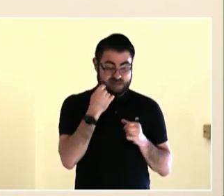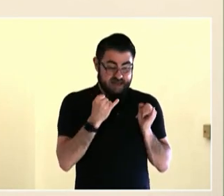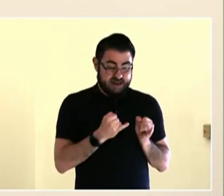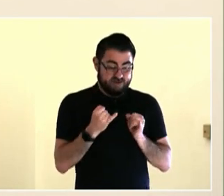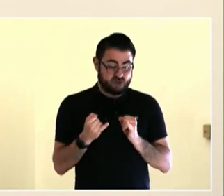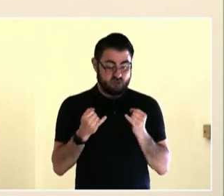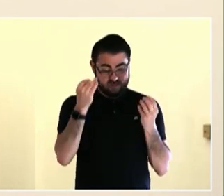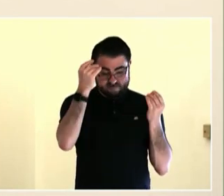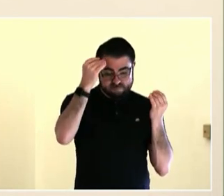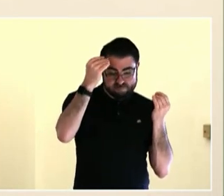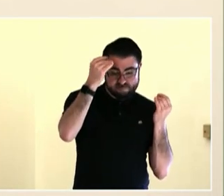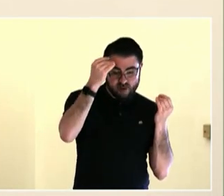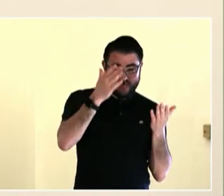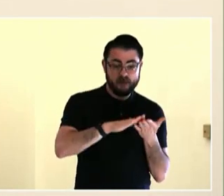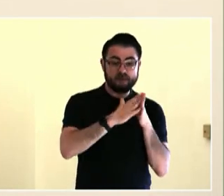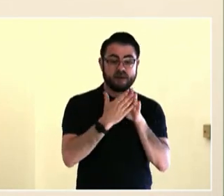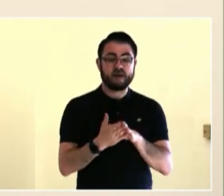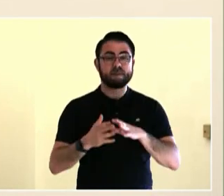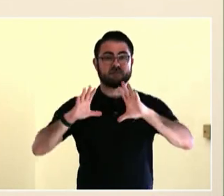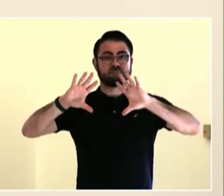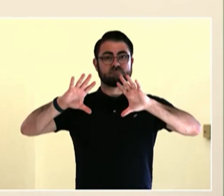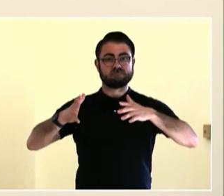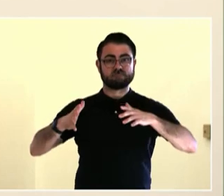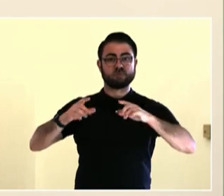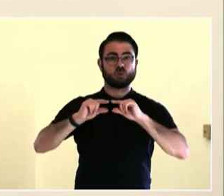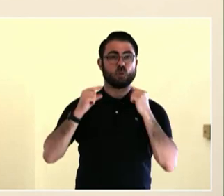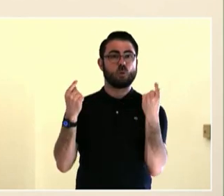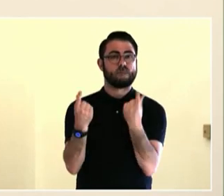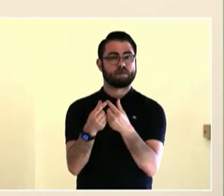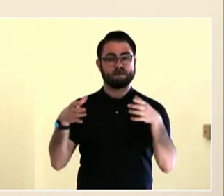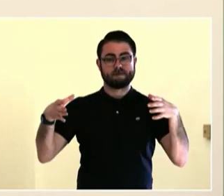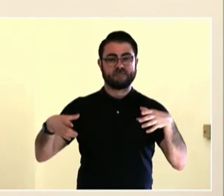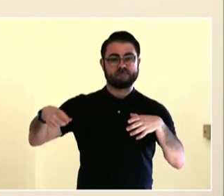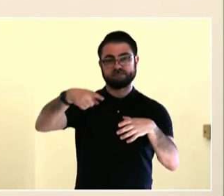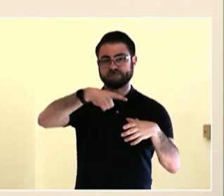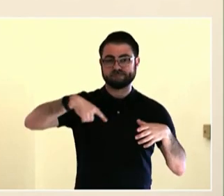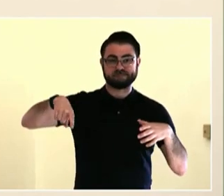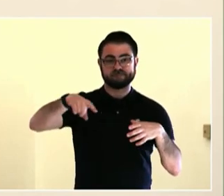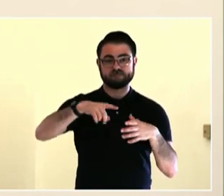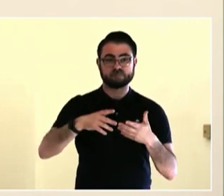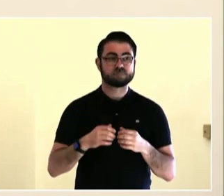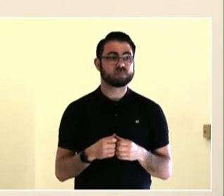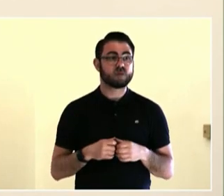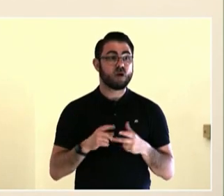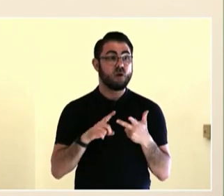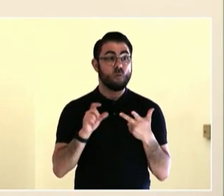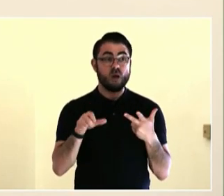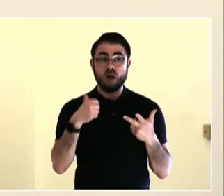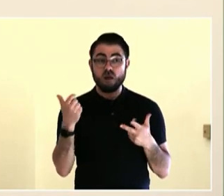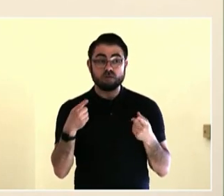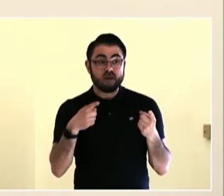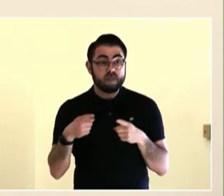Or to shop locally. I'm planting some seeds here,